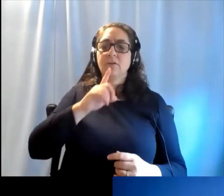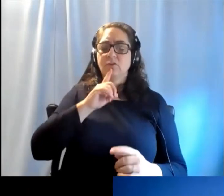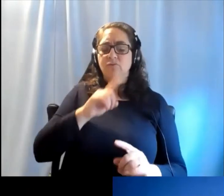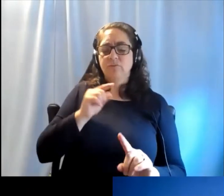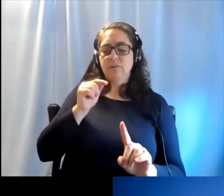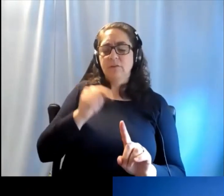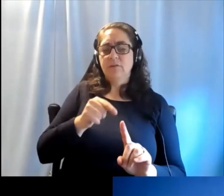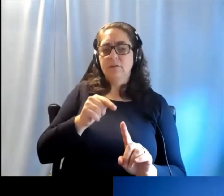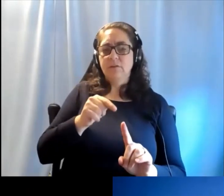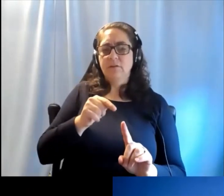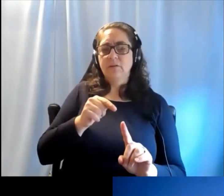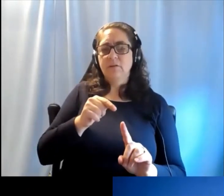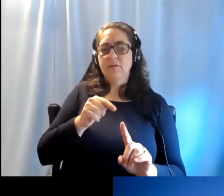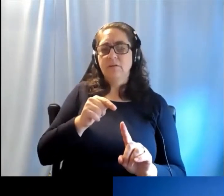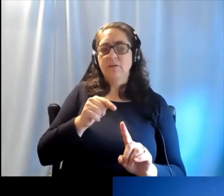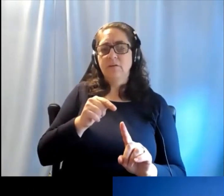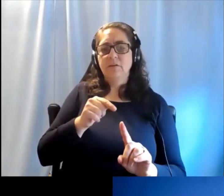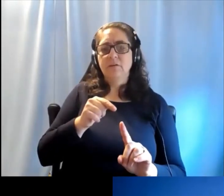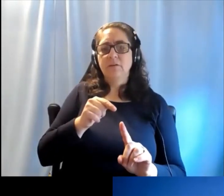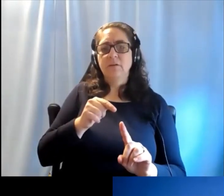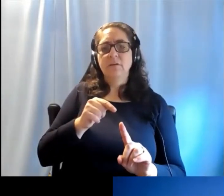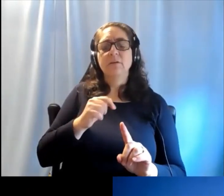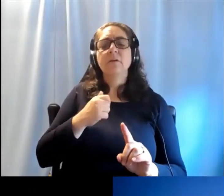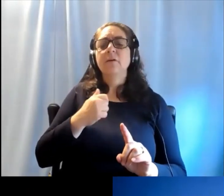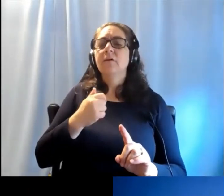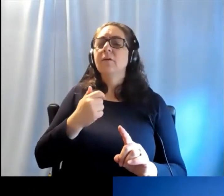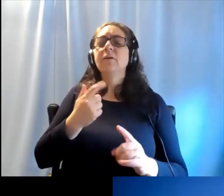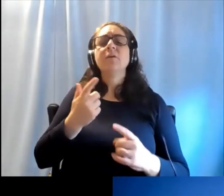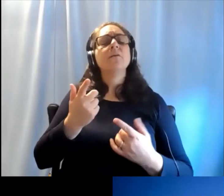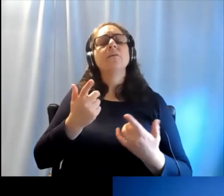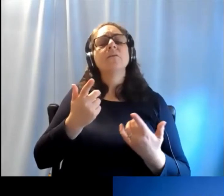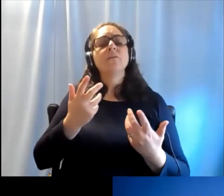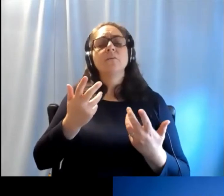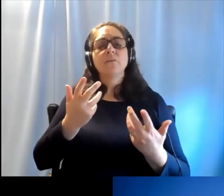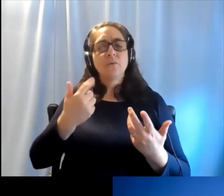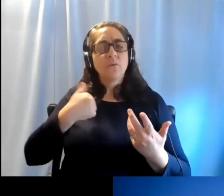it has at its heart, what are we trying to do through this?